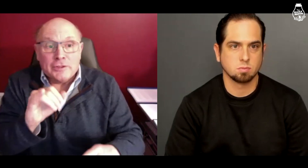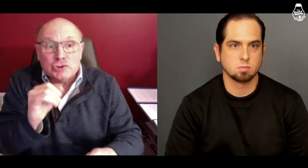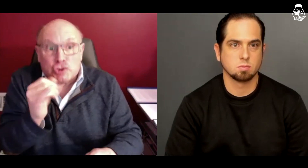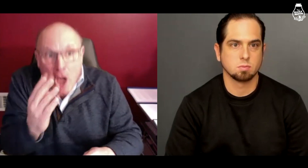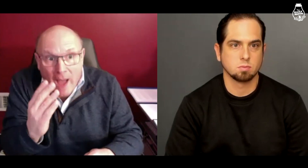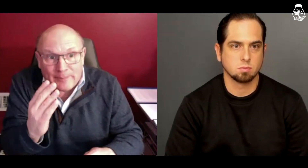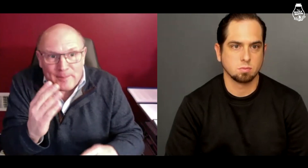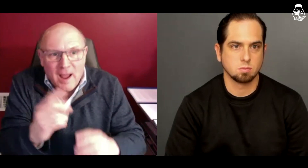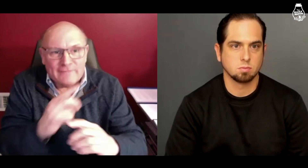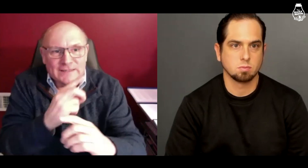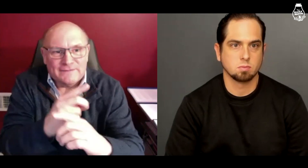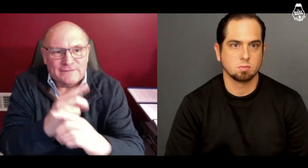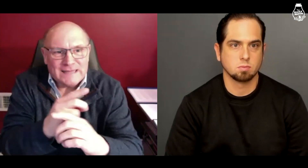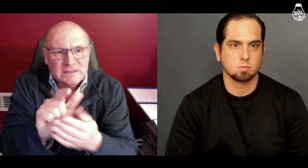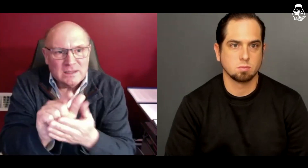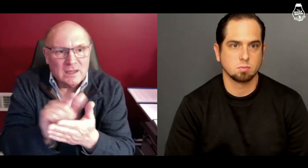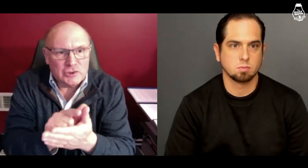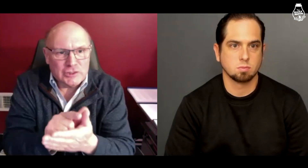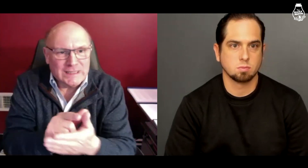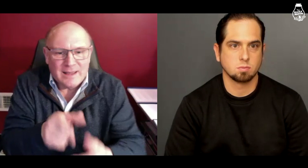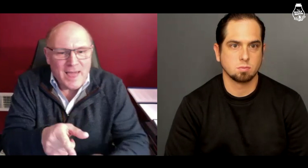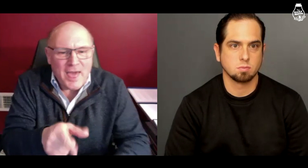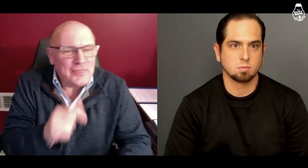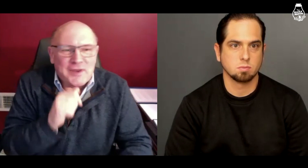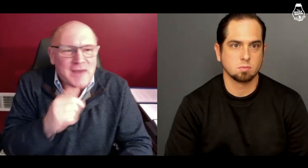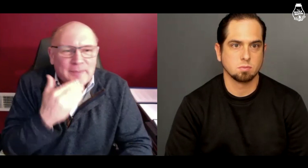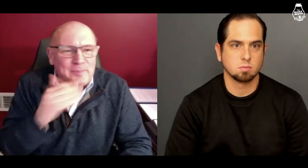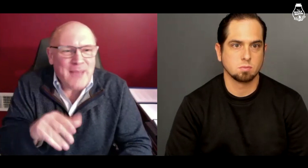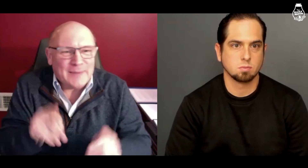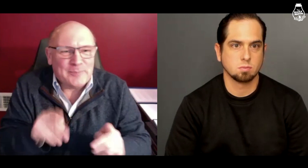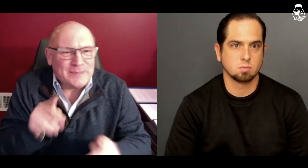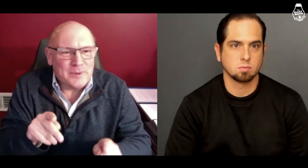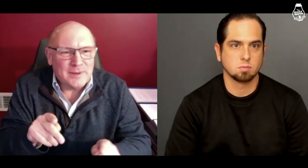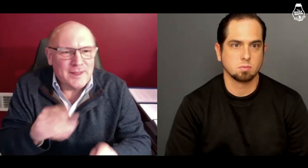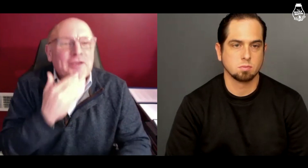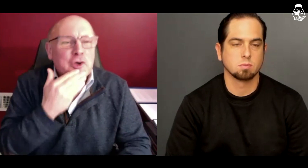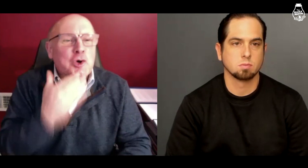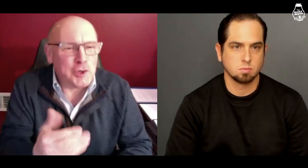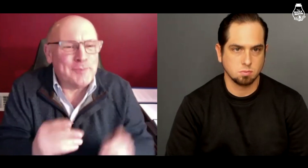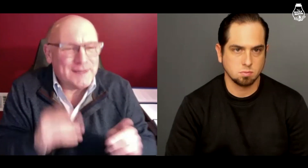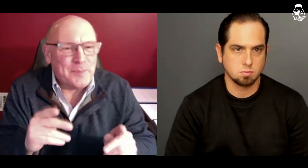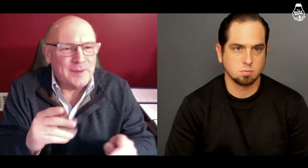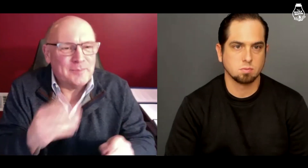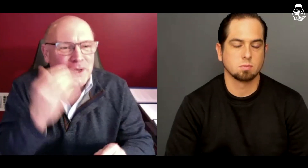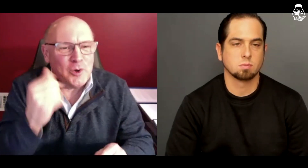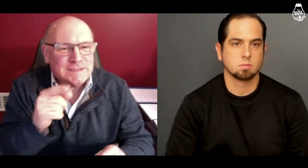The job of the defense attorney is - they are not bad people, they are good people -